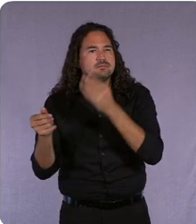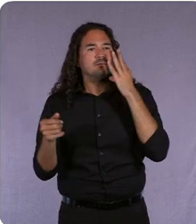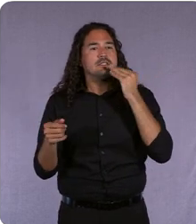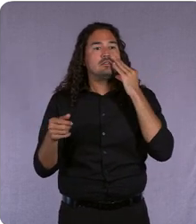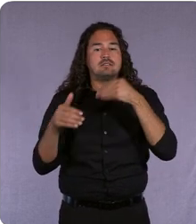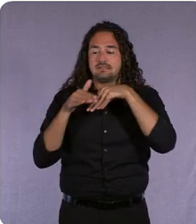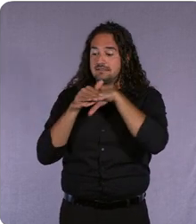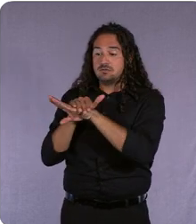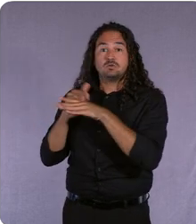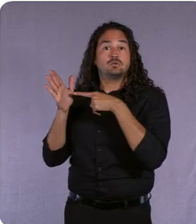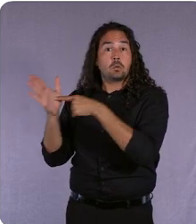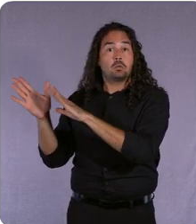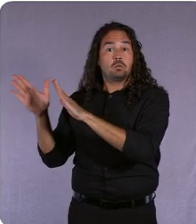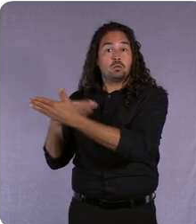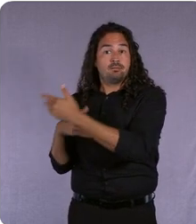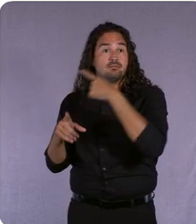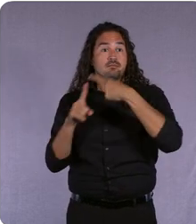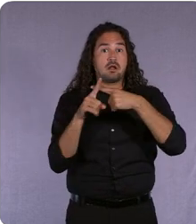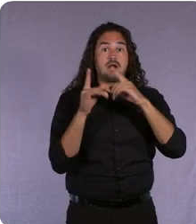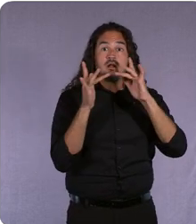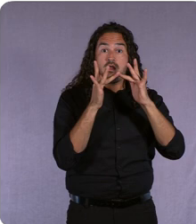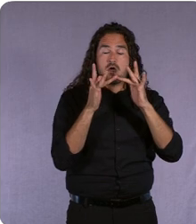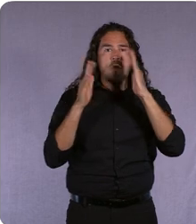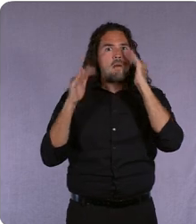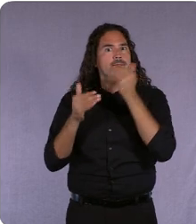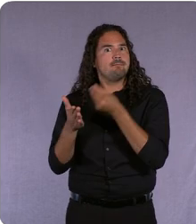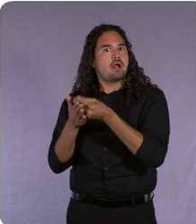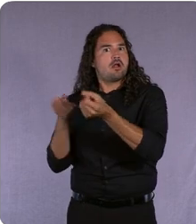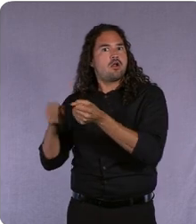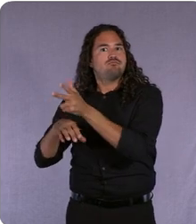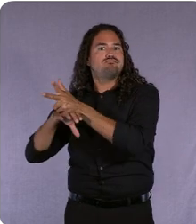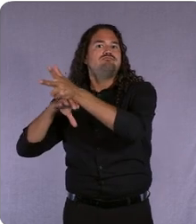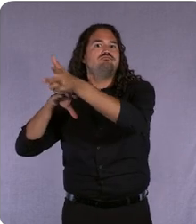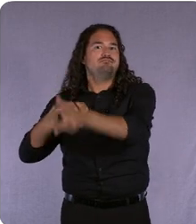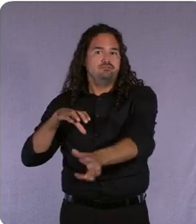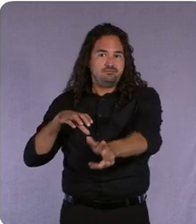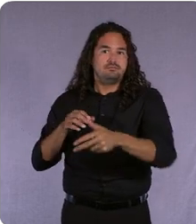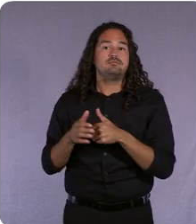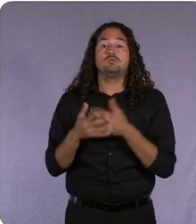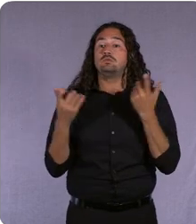drove off the lot - so they did something new: they started working with regional dealers to build